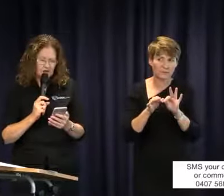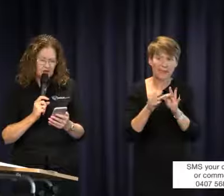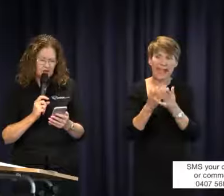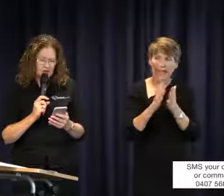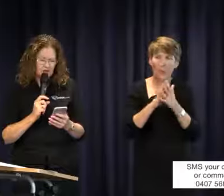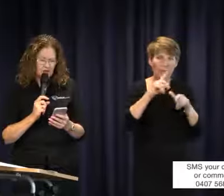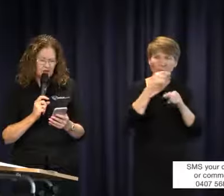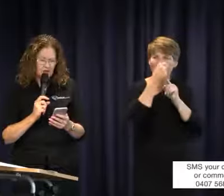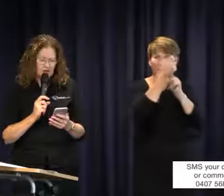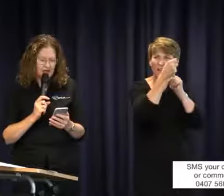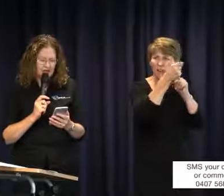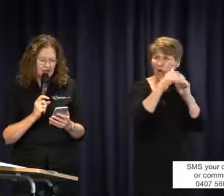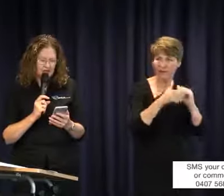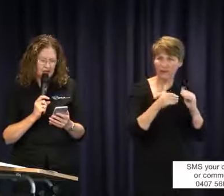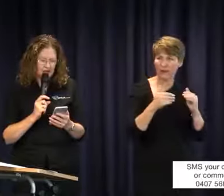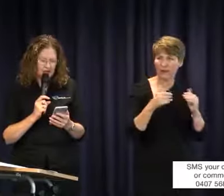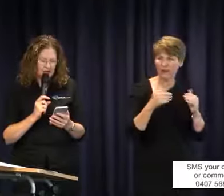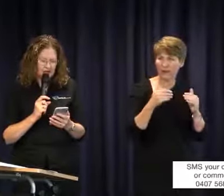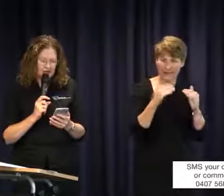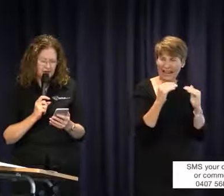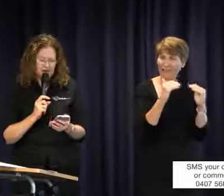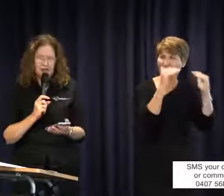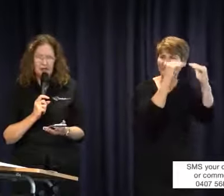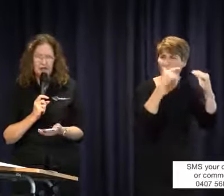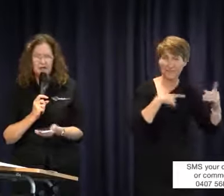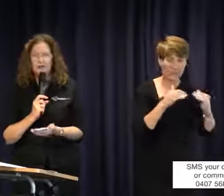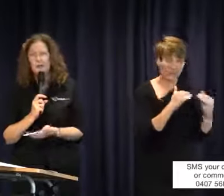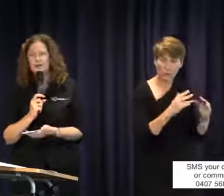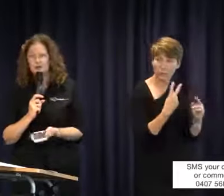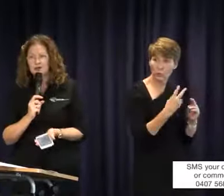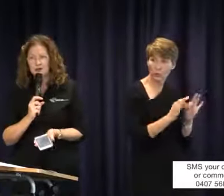Not every level 2 interpreter can understand the child fluently. For those of you who don't